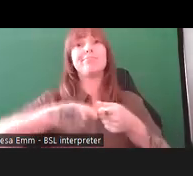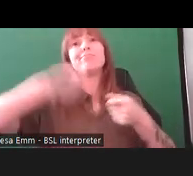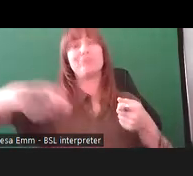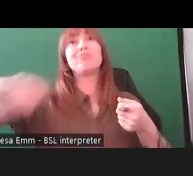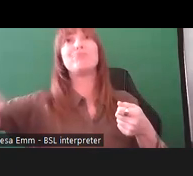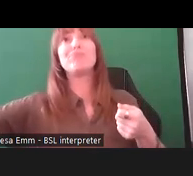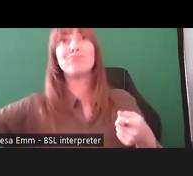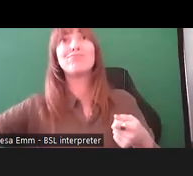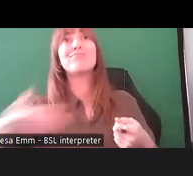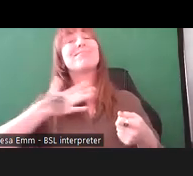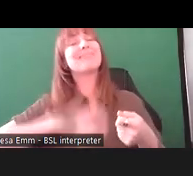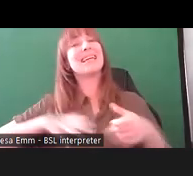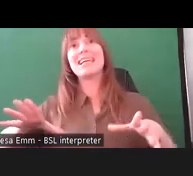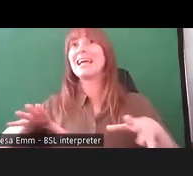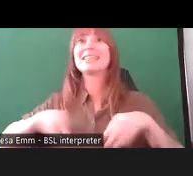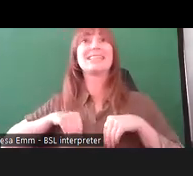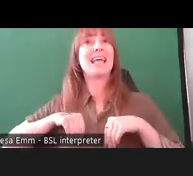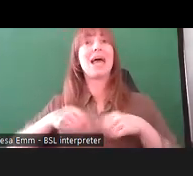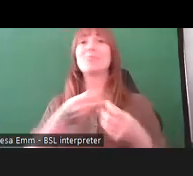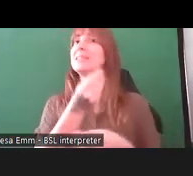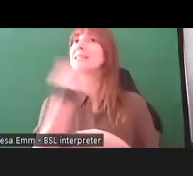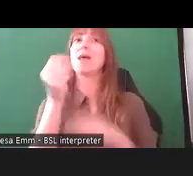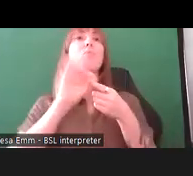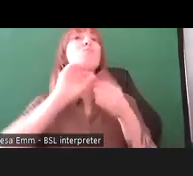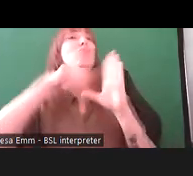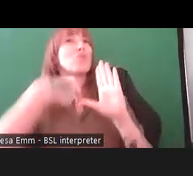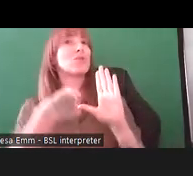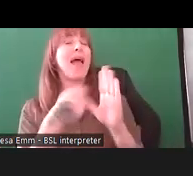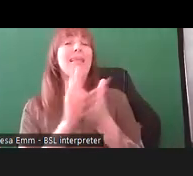you need to accept that projects are messy and that you need to respond to things as they happen